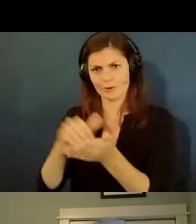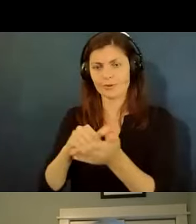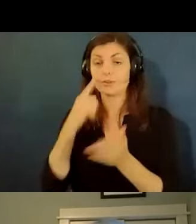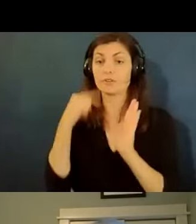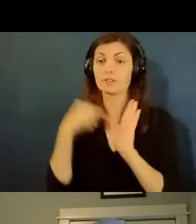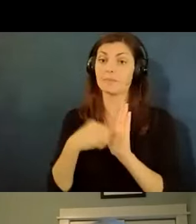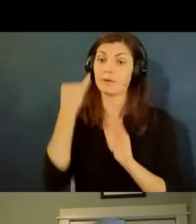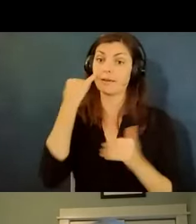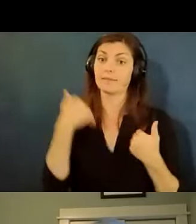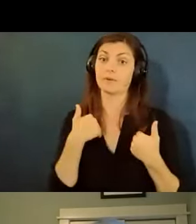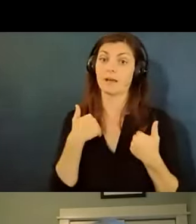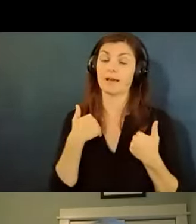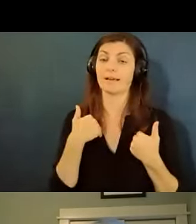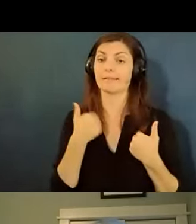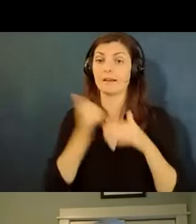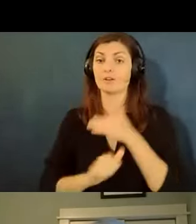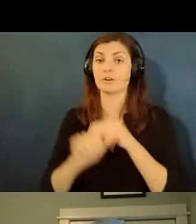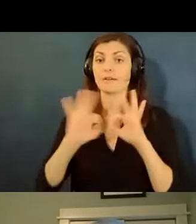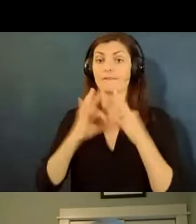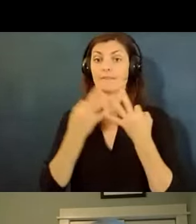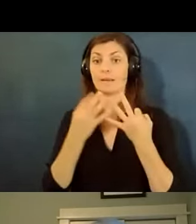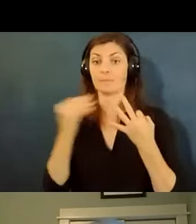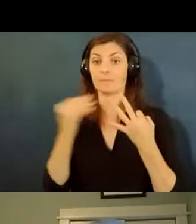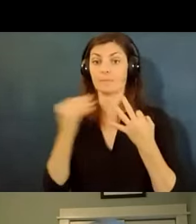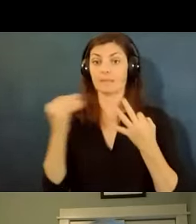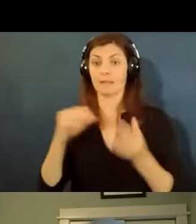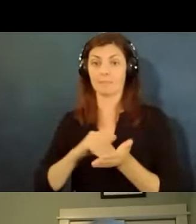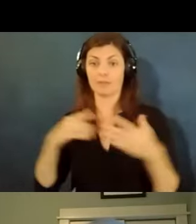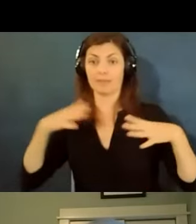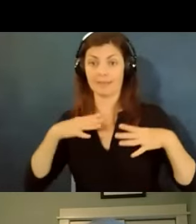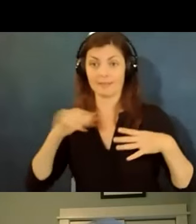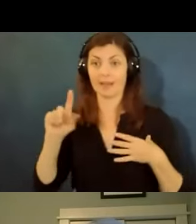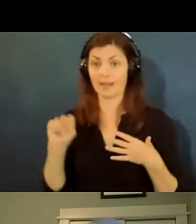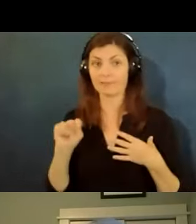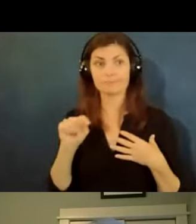family and medical leave act to take some time off to get treatment for a condition